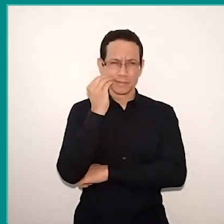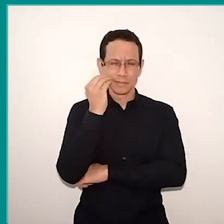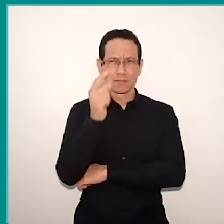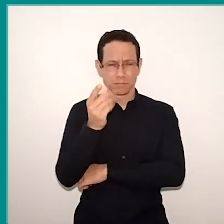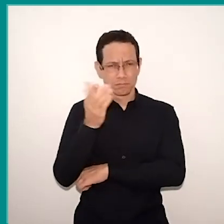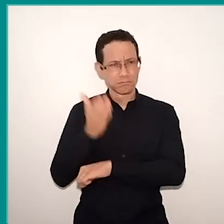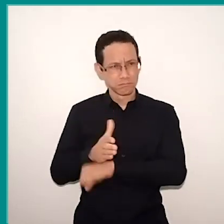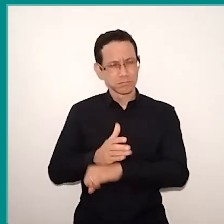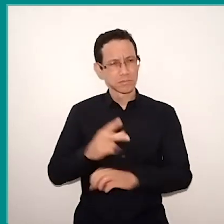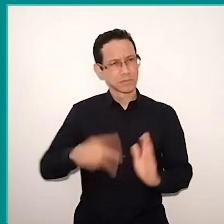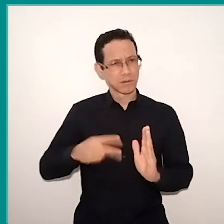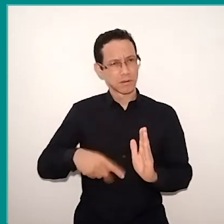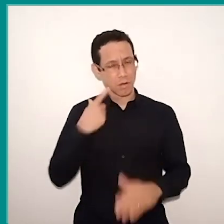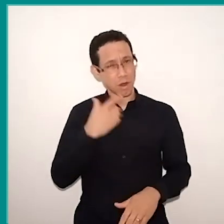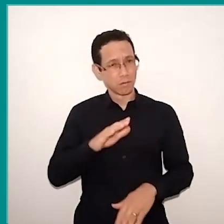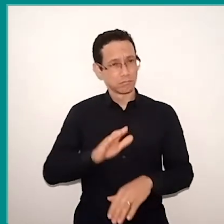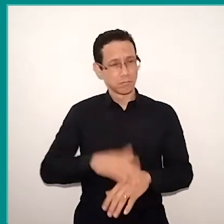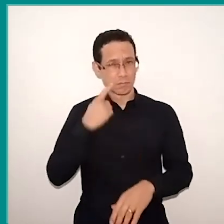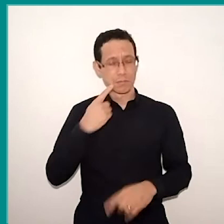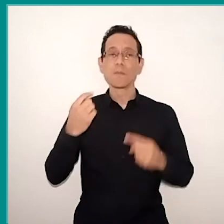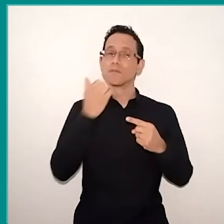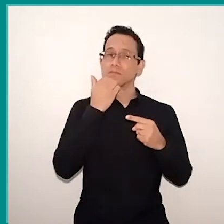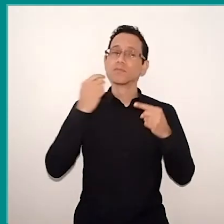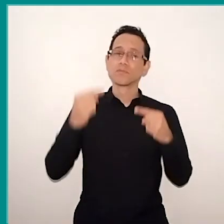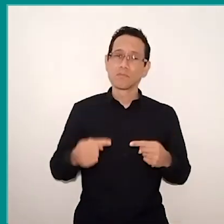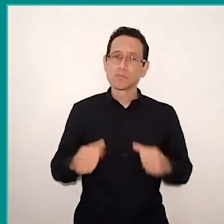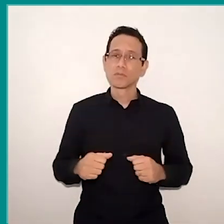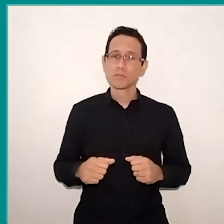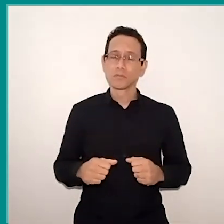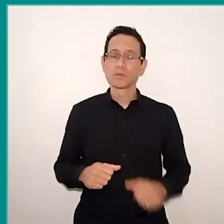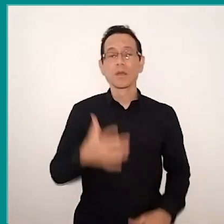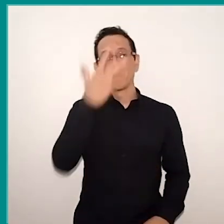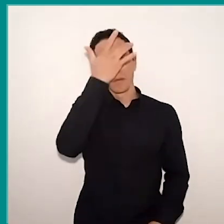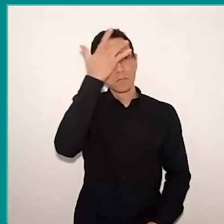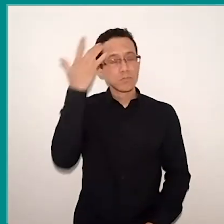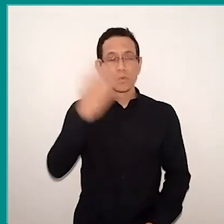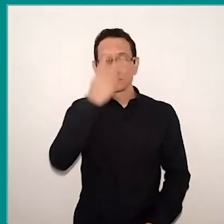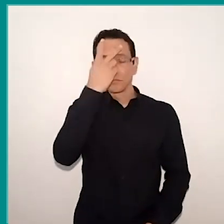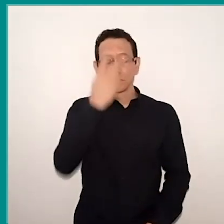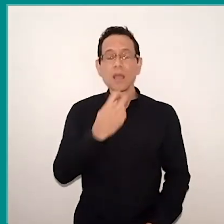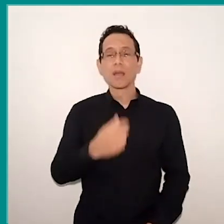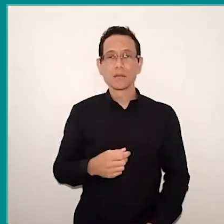And I proposed a challenge to my students. How about we read to the blind people? How do you read for a blind child?